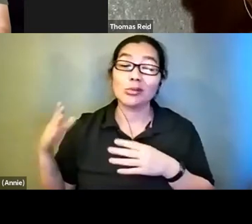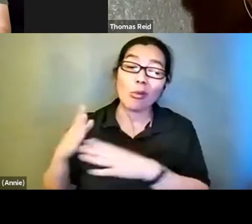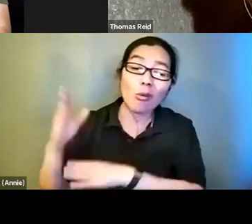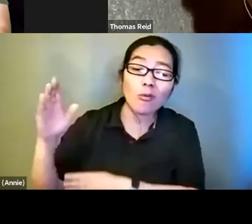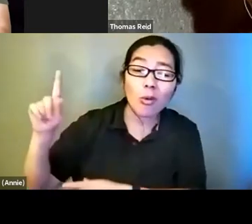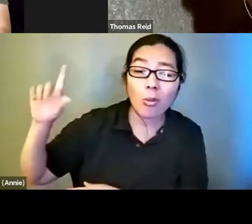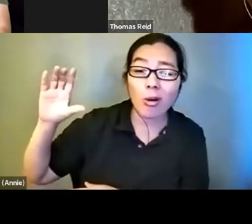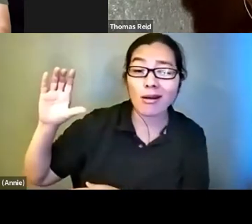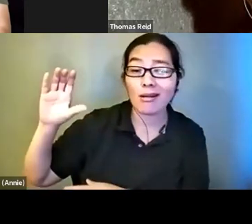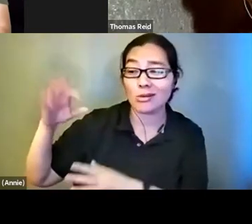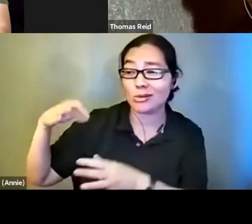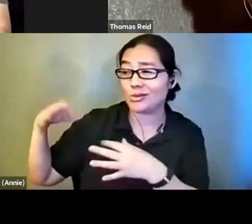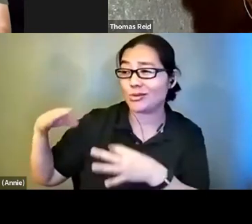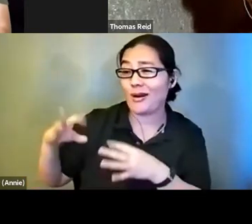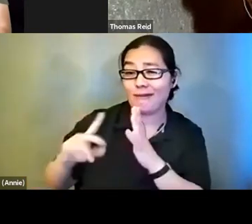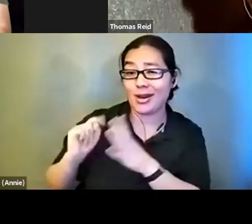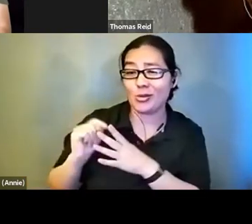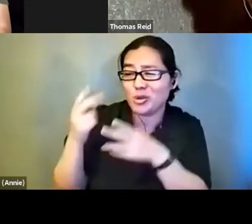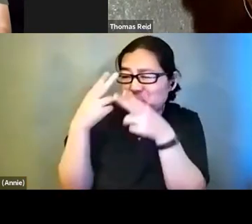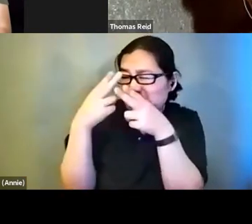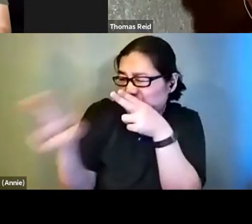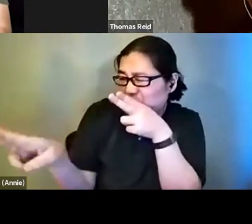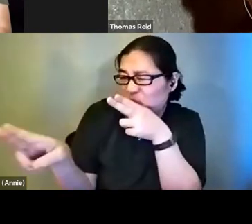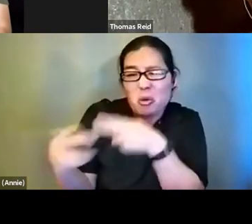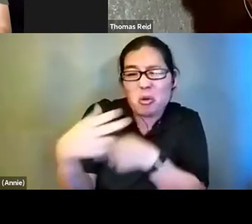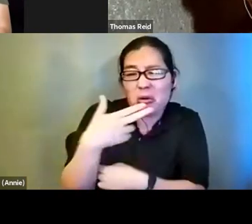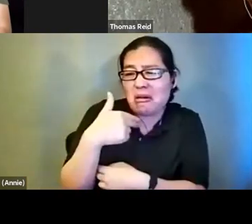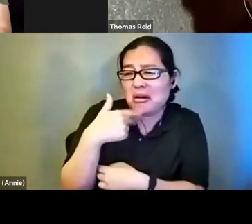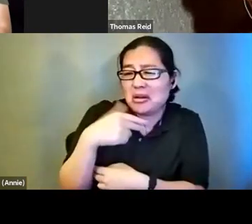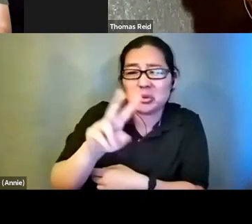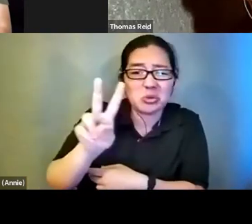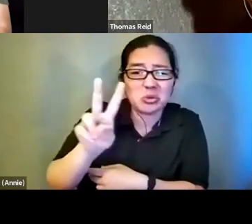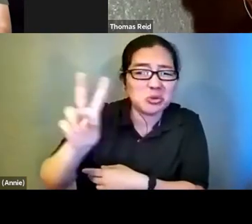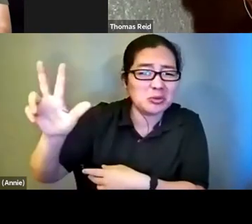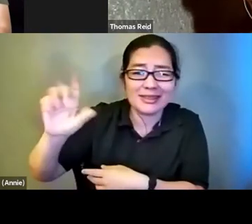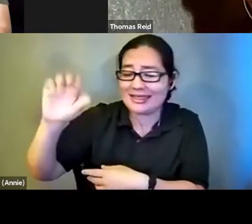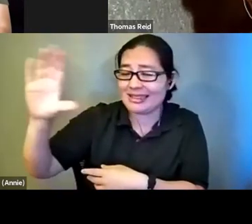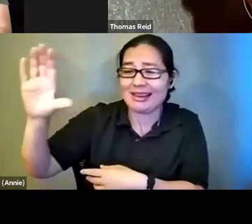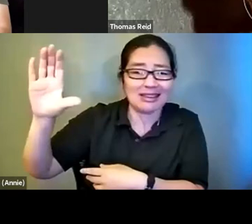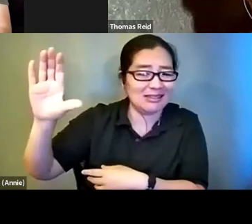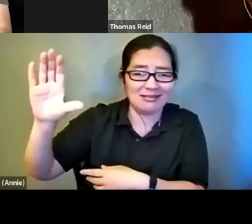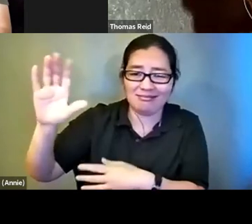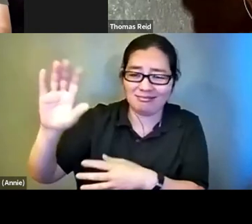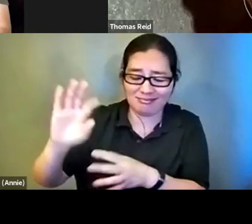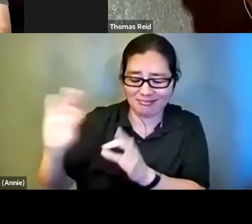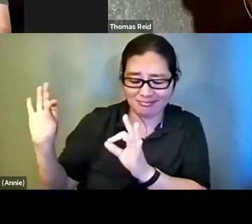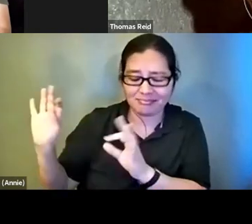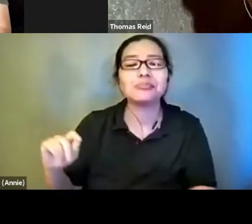videos of these very short two or 2 or three second bits. We get a